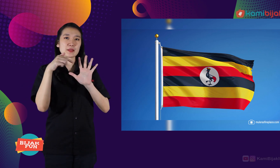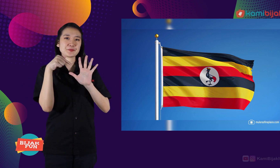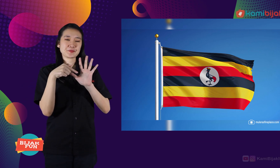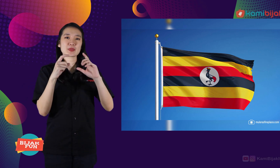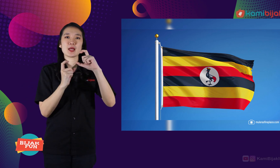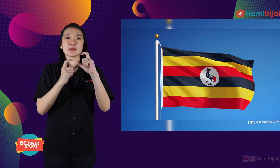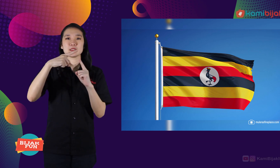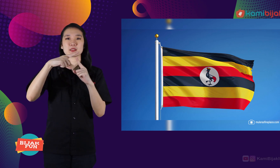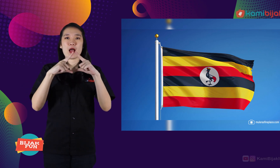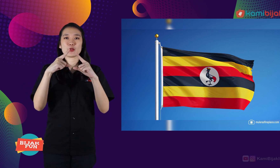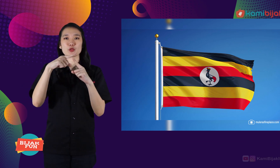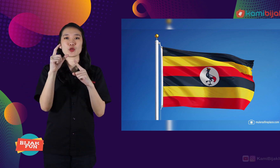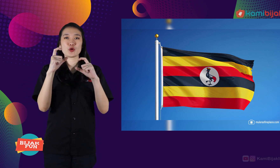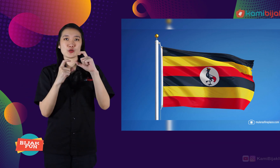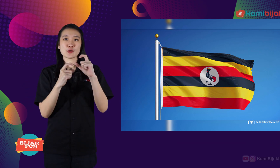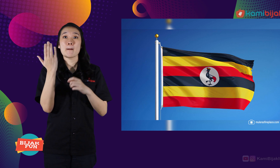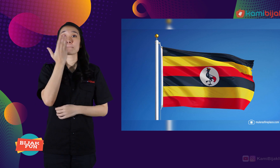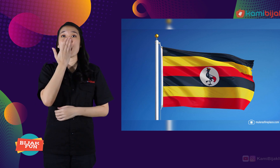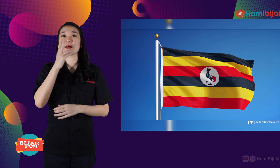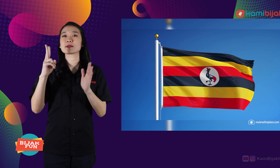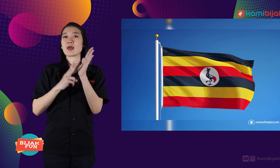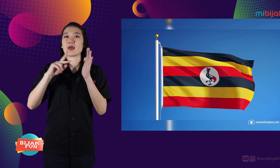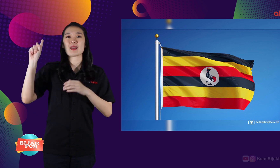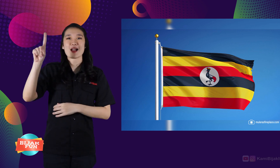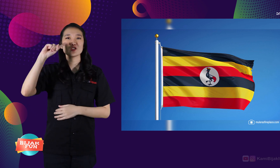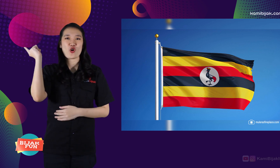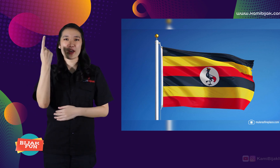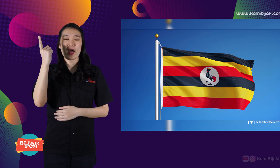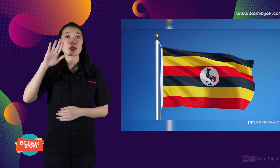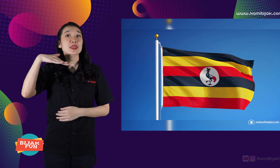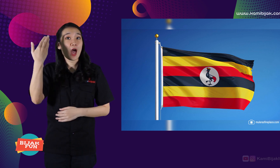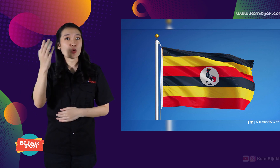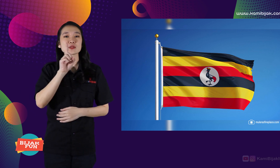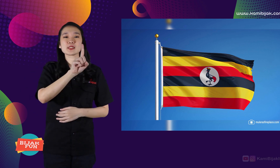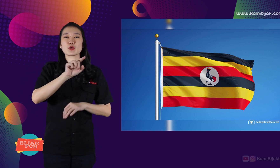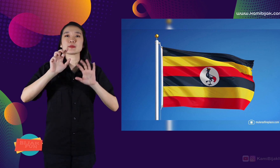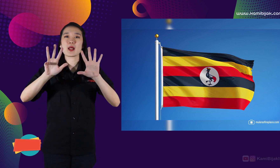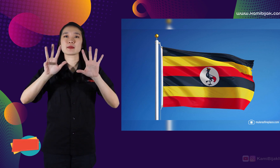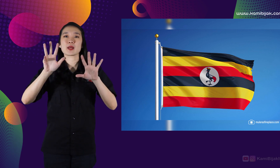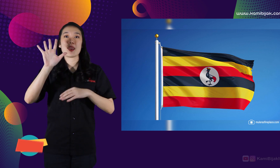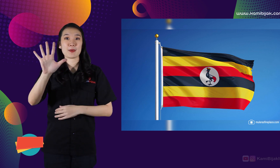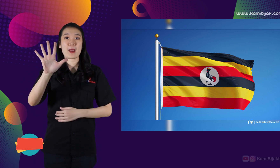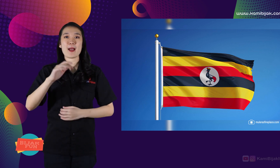and has the status of the national language since 1995.